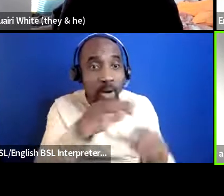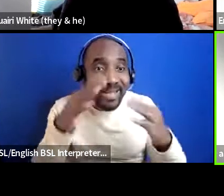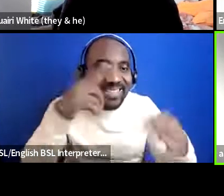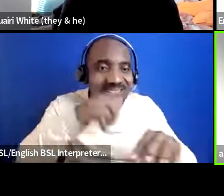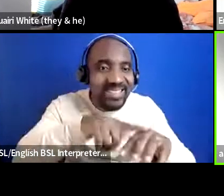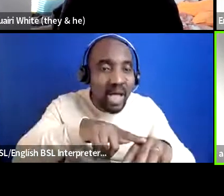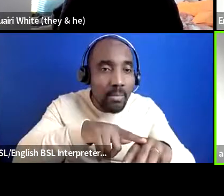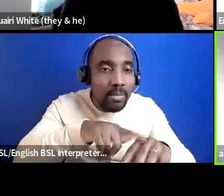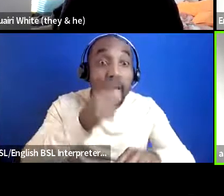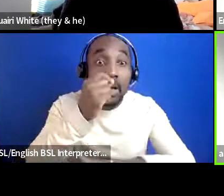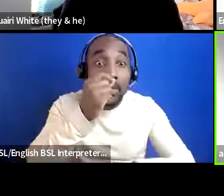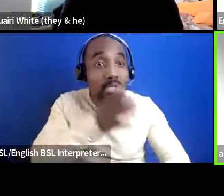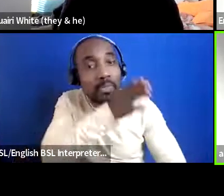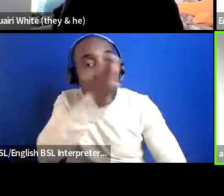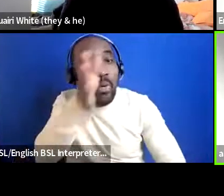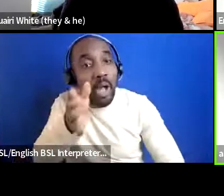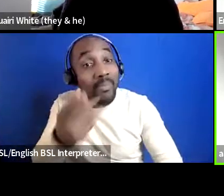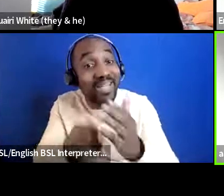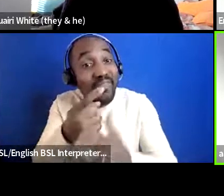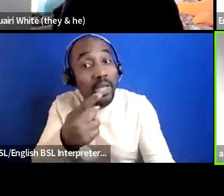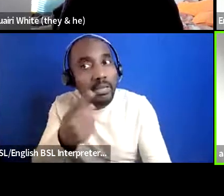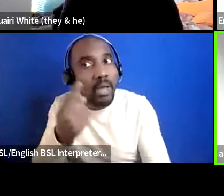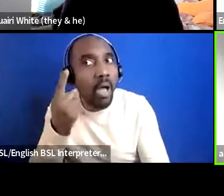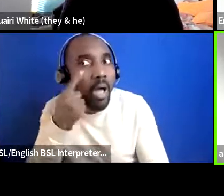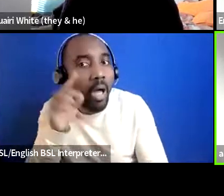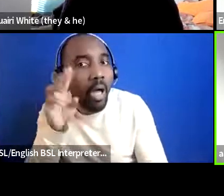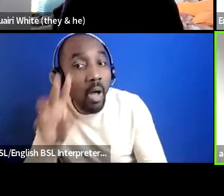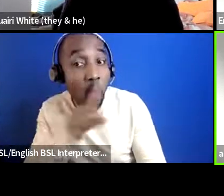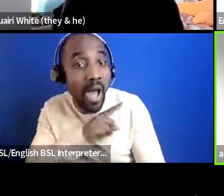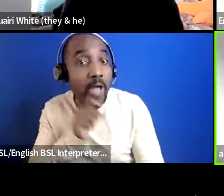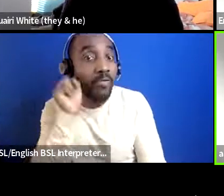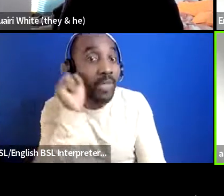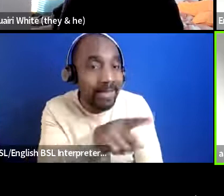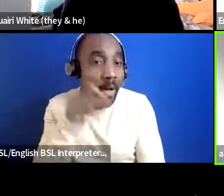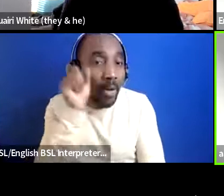event and seeing your work because you've emailed them 10 times you see that the royal opera house